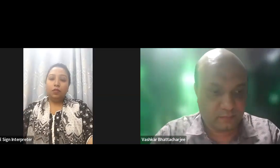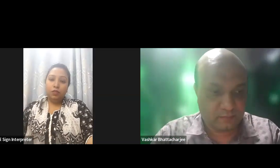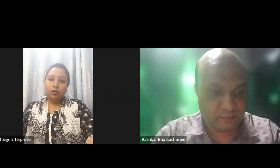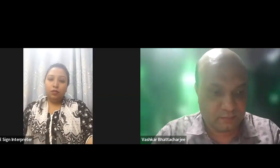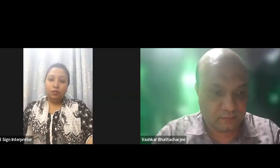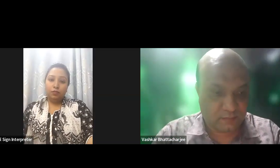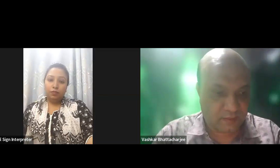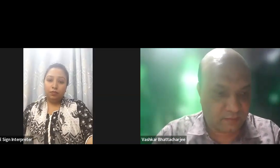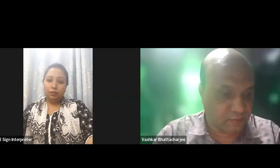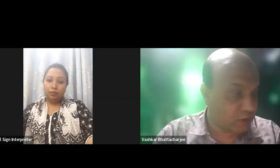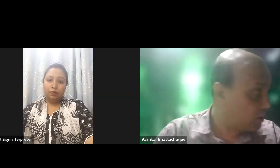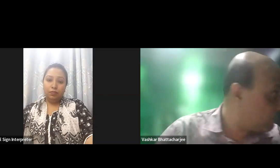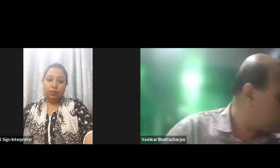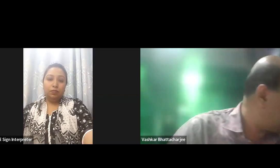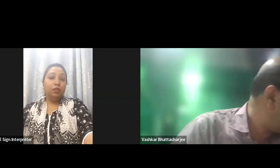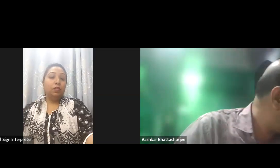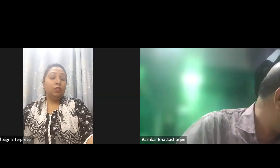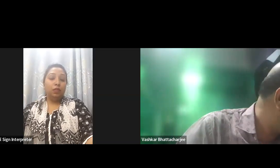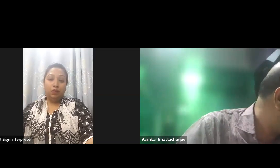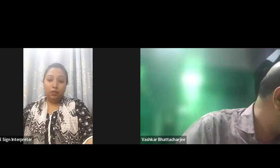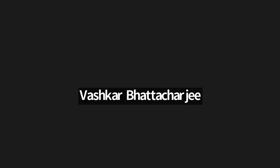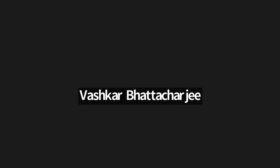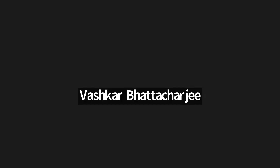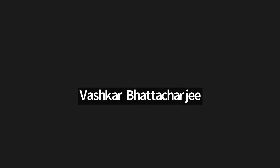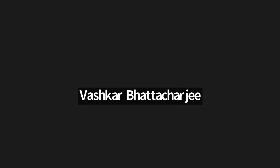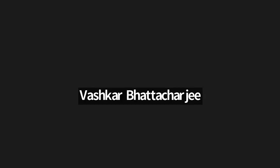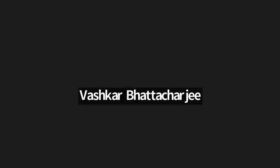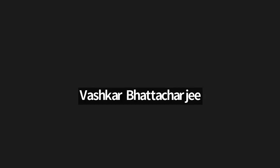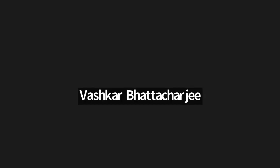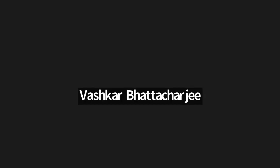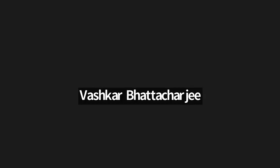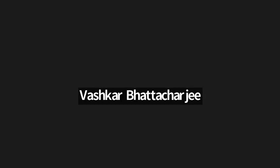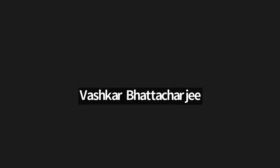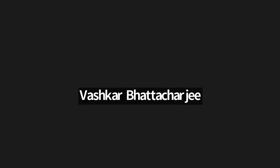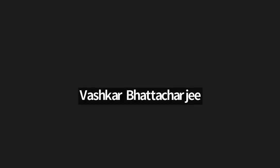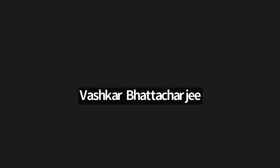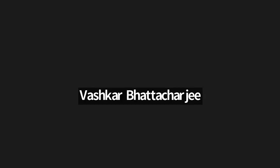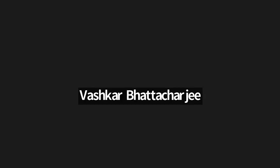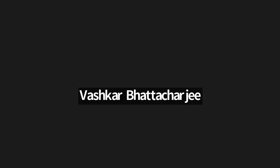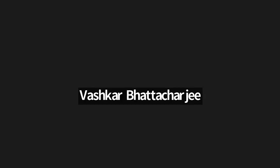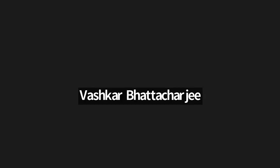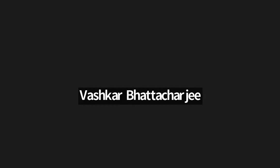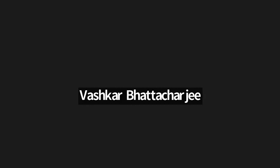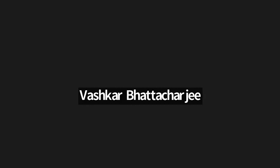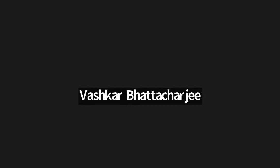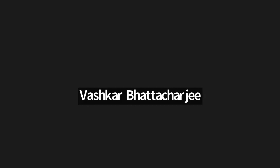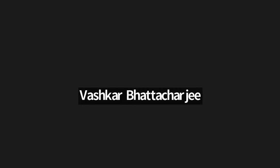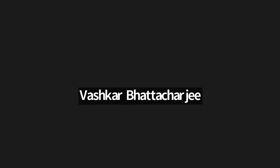structure and insufficiency of nutrition can cause disabilities like visual hearing motor